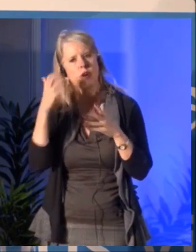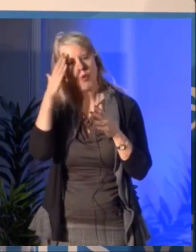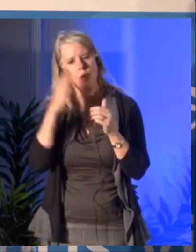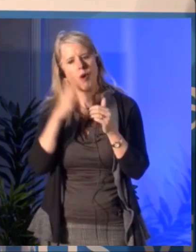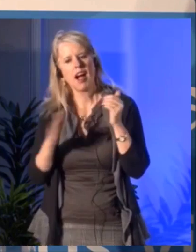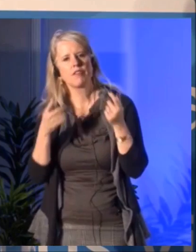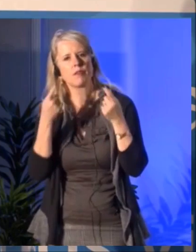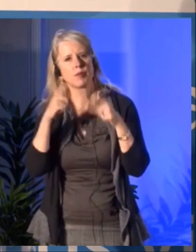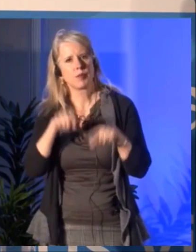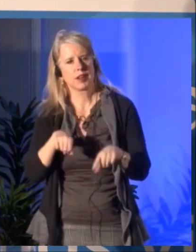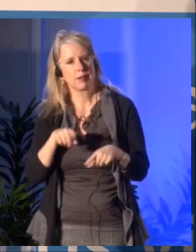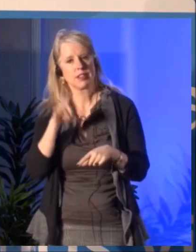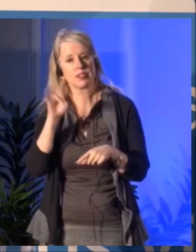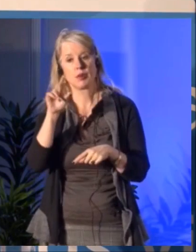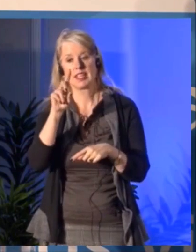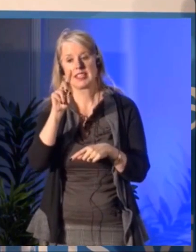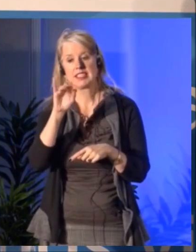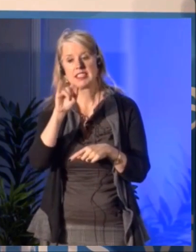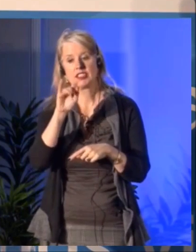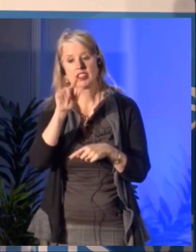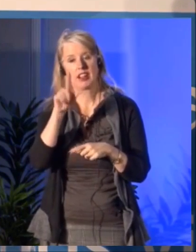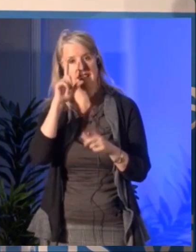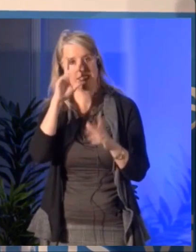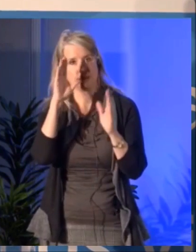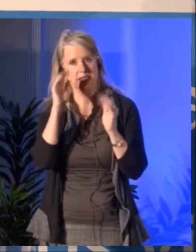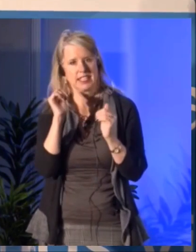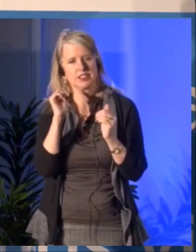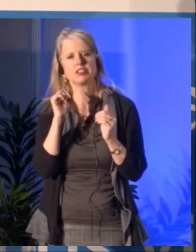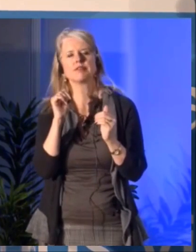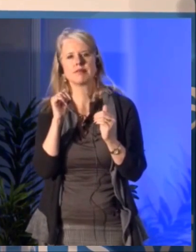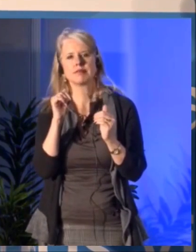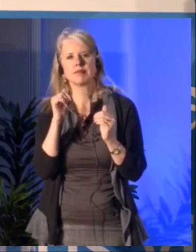a sculptor is a sculptor, no problem that will remain the case.